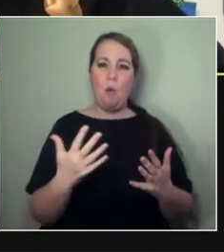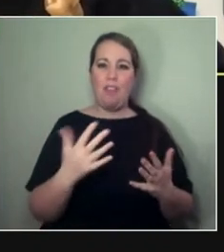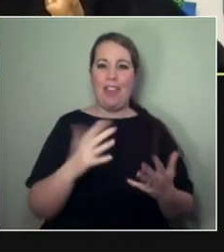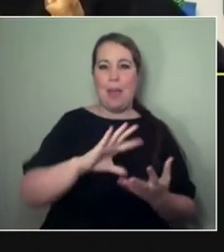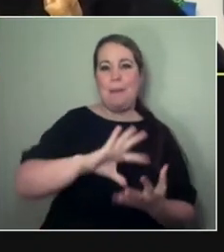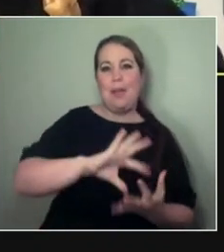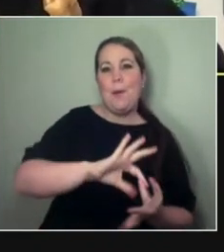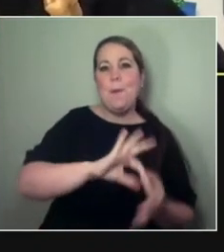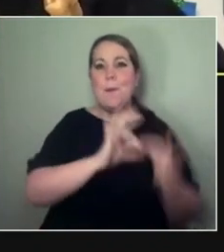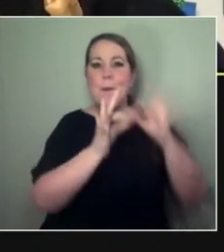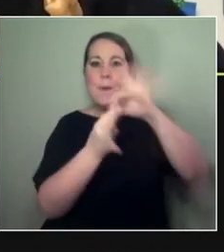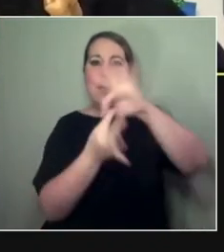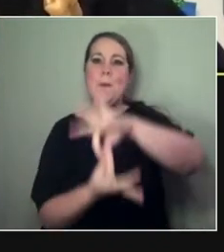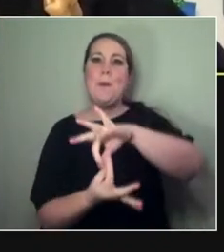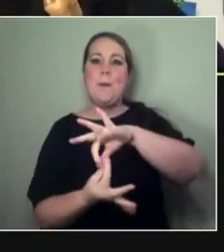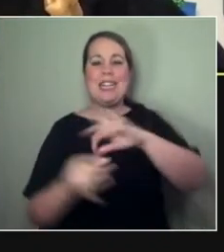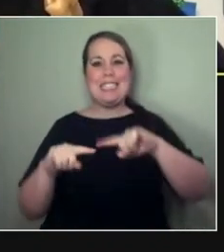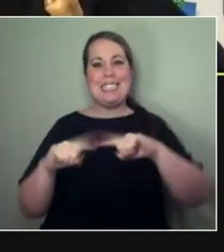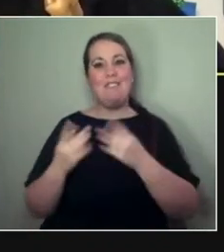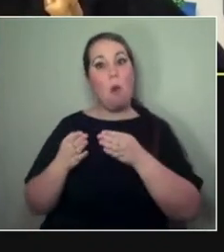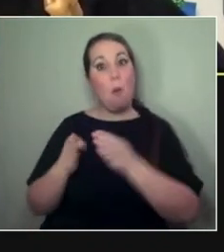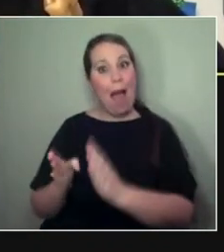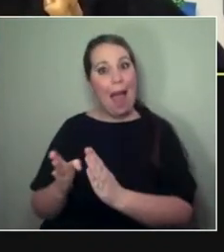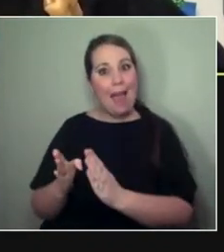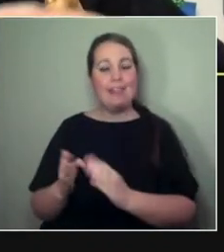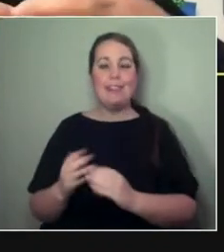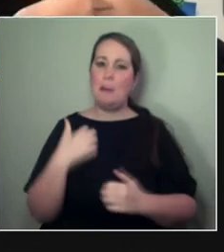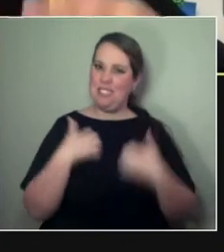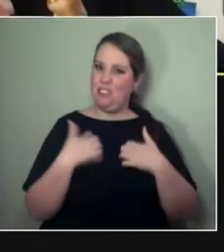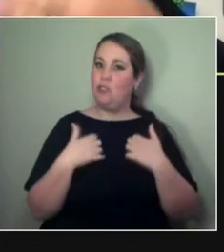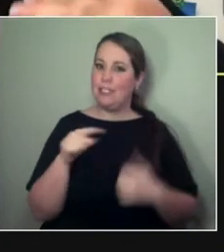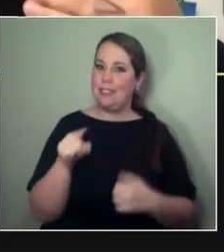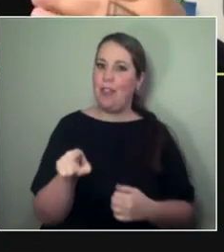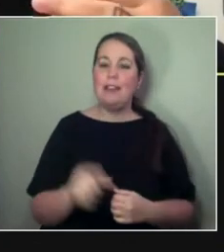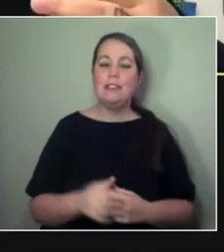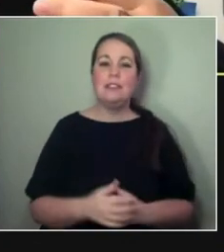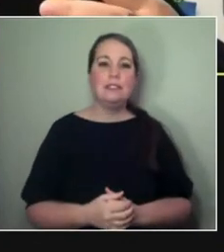So, this idea of this work that I'm doing that's coming up is—